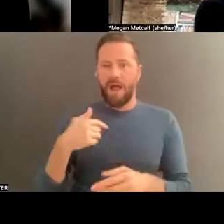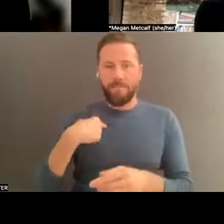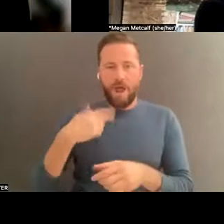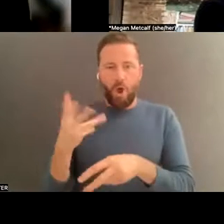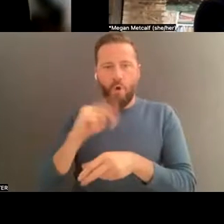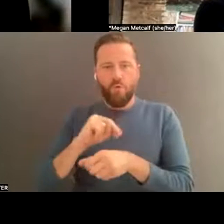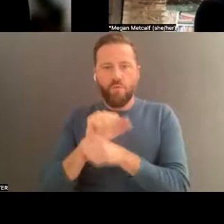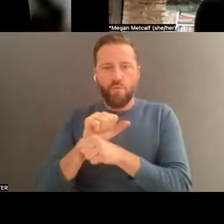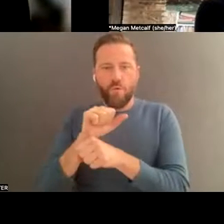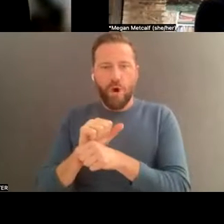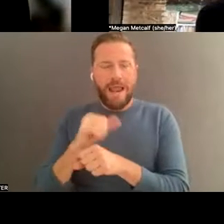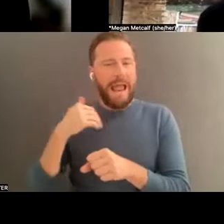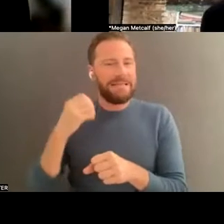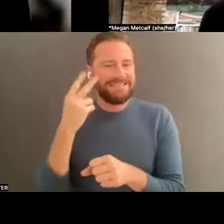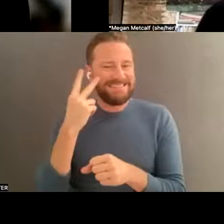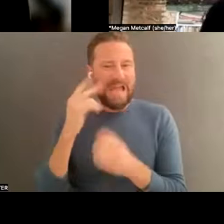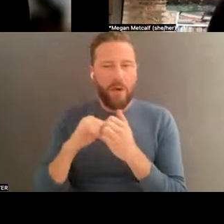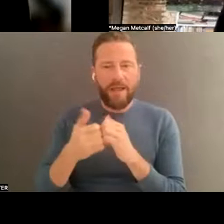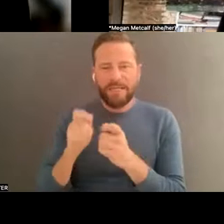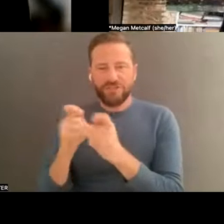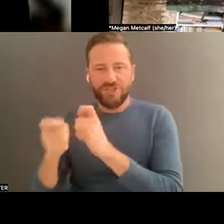can be.